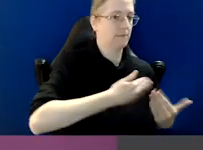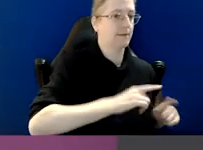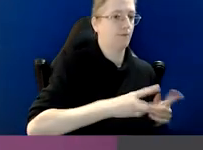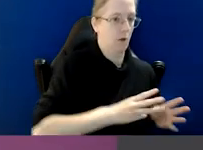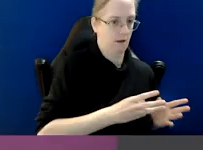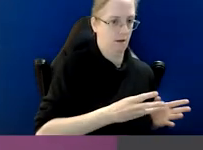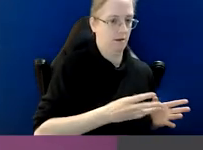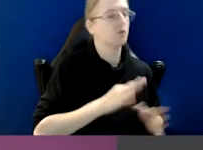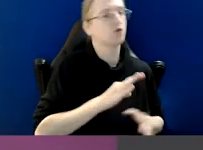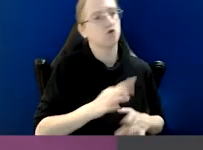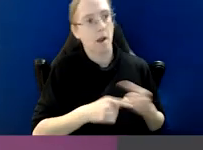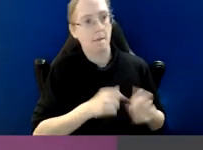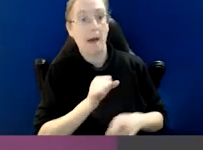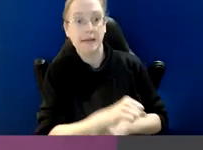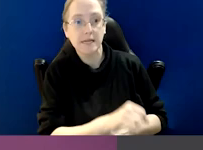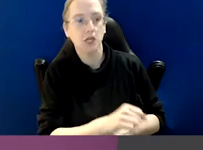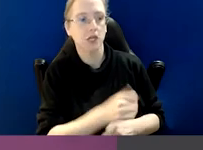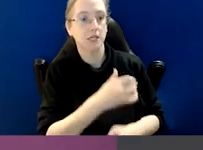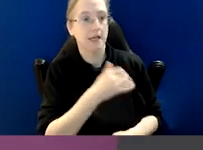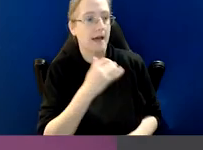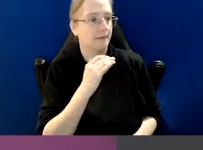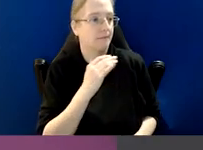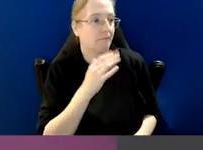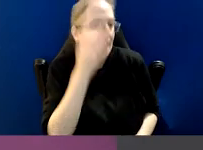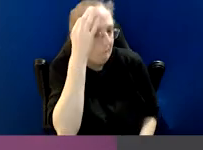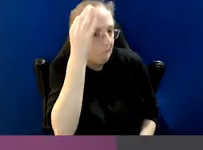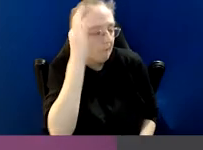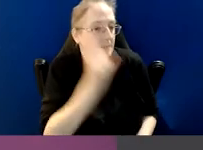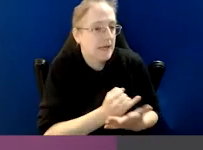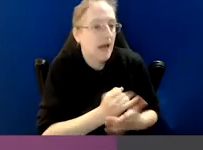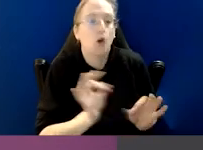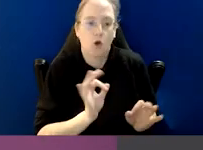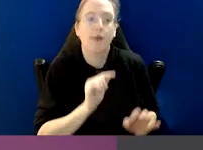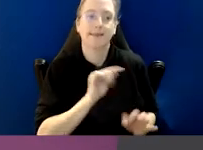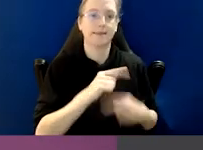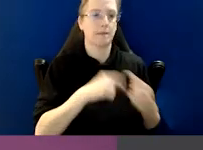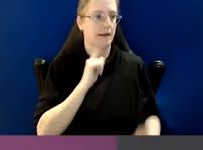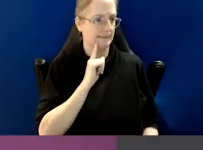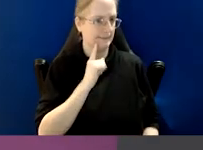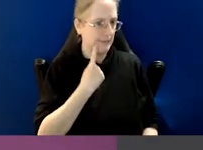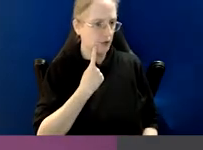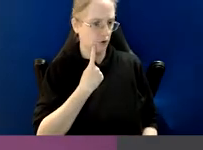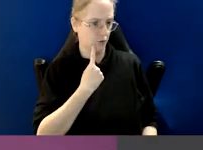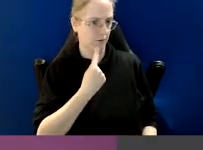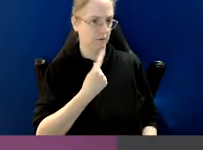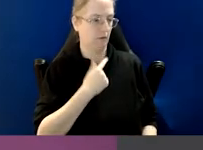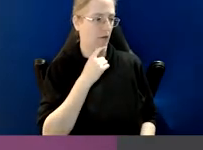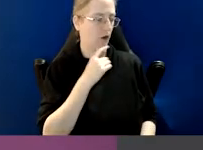So less about negligence or mistake and more about conscious departures,